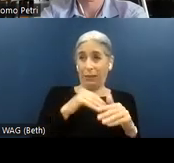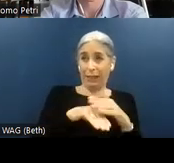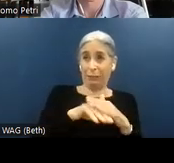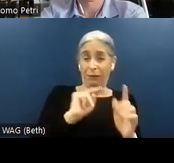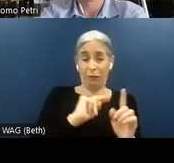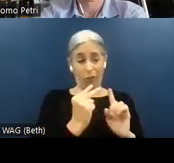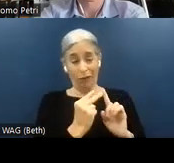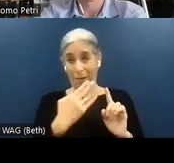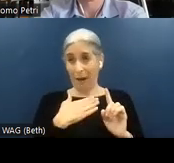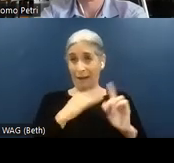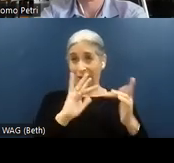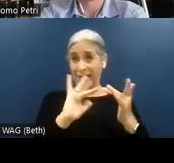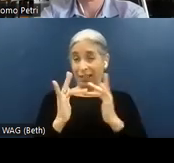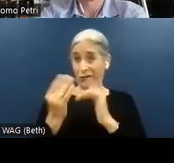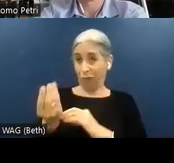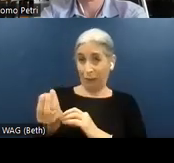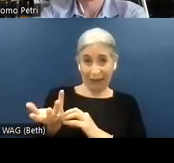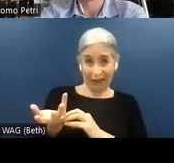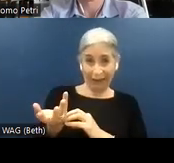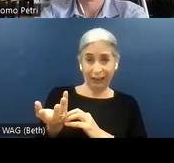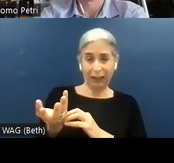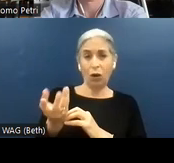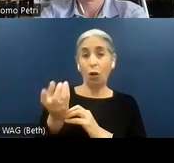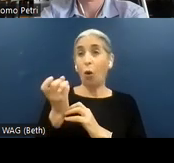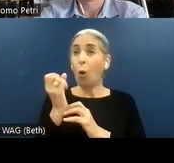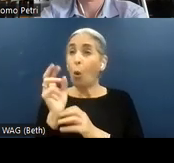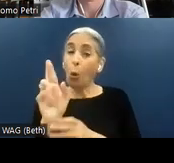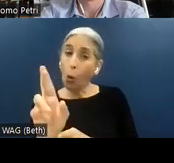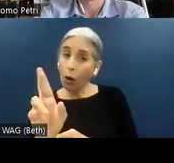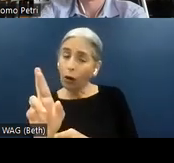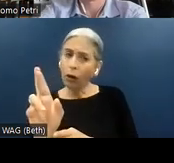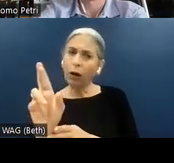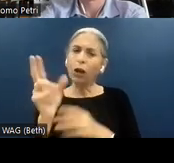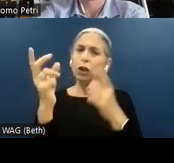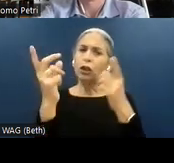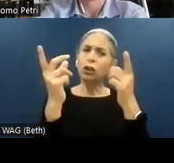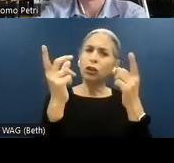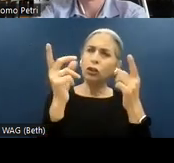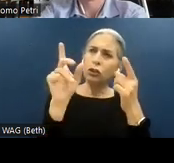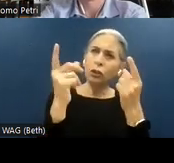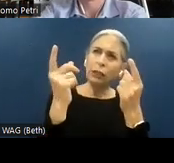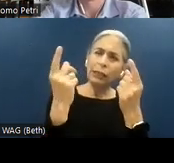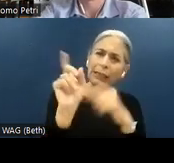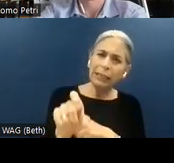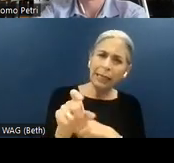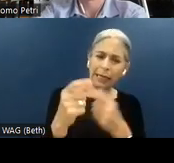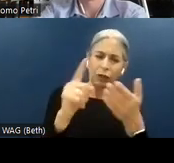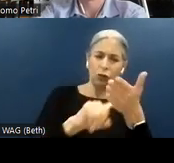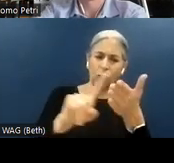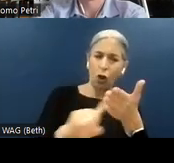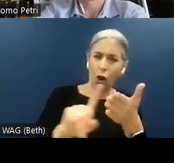digital properties? Or do I need to do an audit in order to be able to generate a voluntary